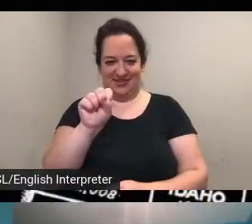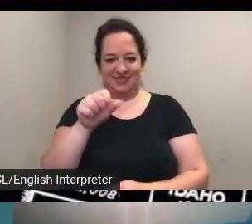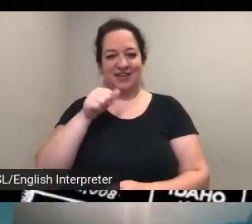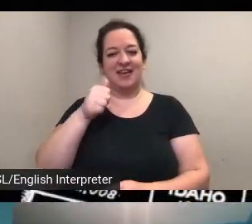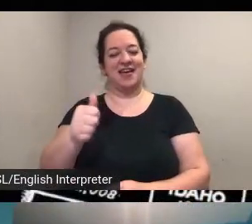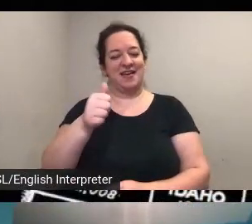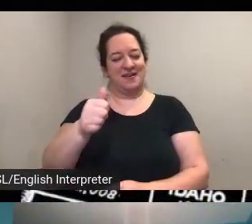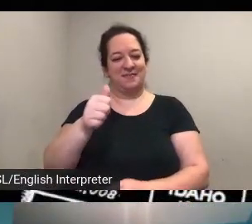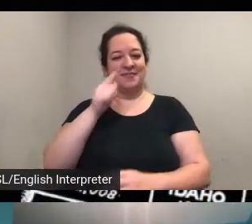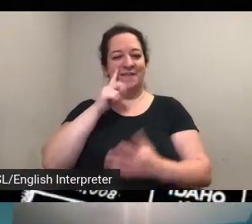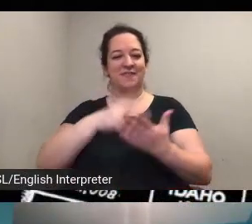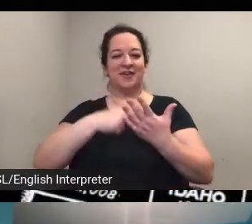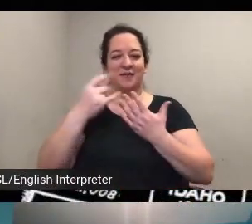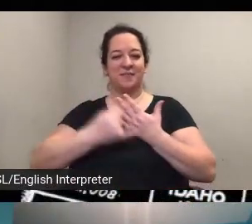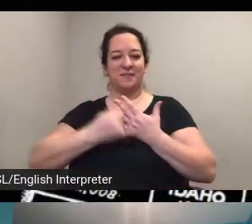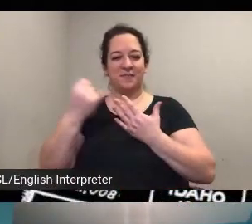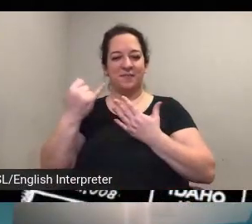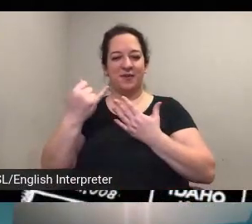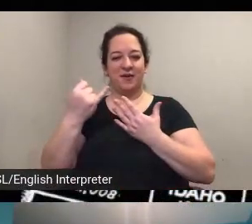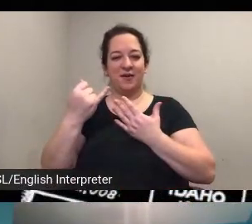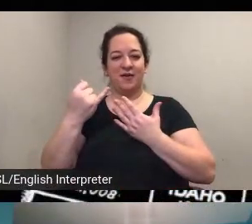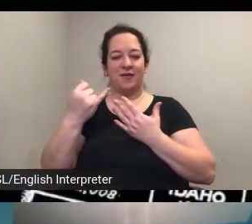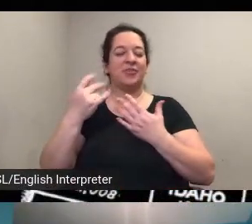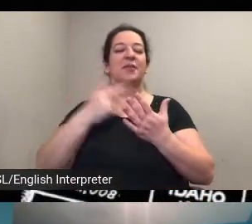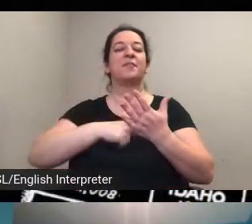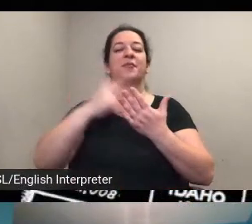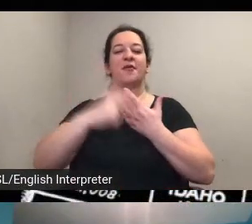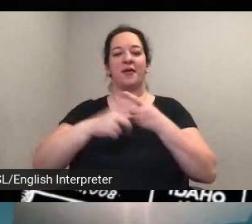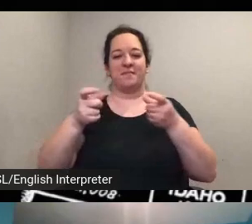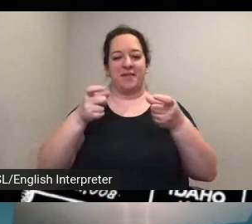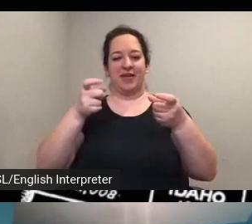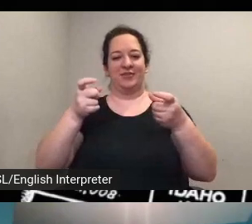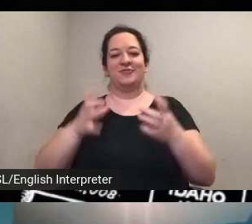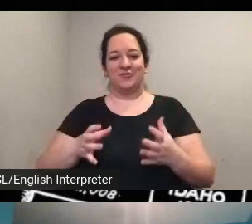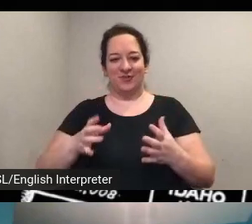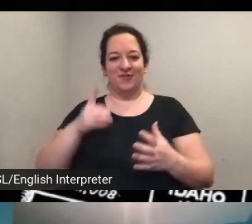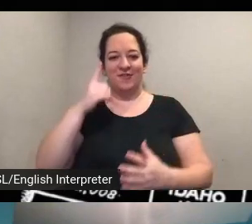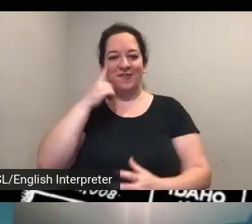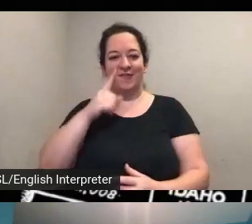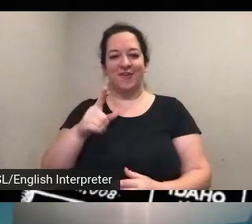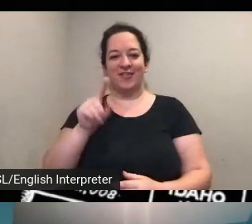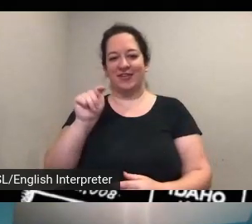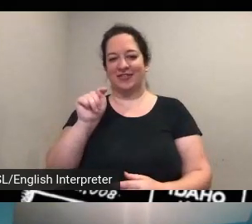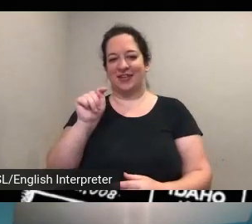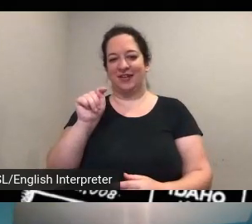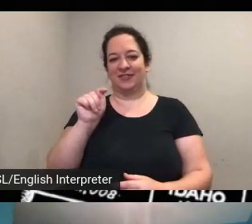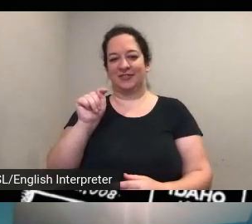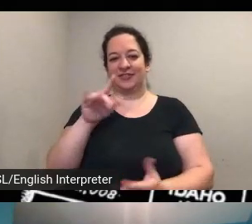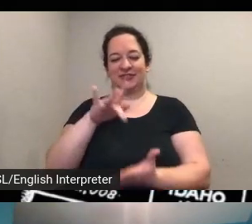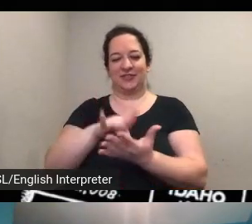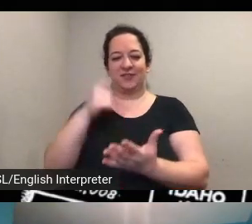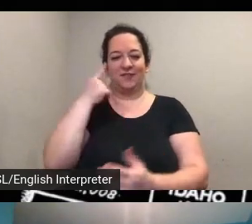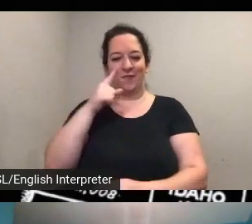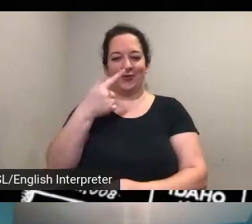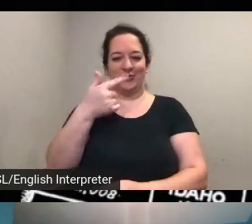program manager for uh the thousand center for gis and